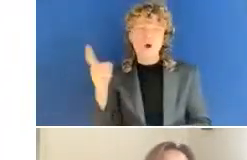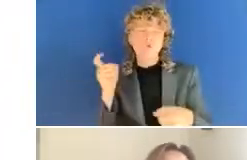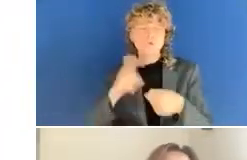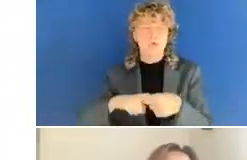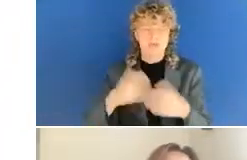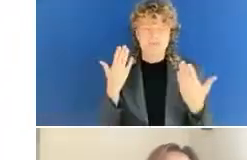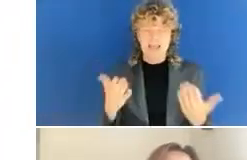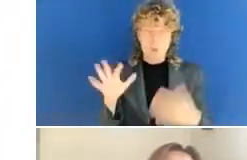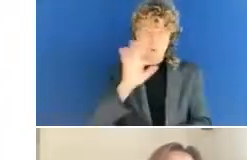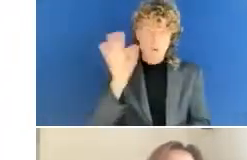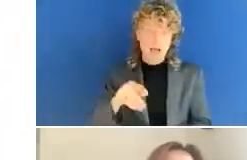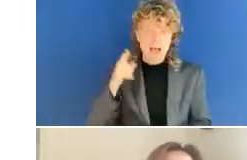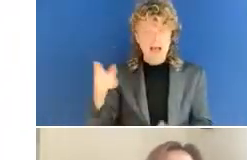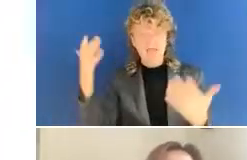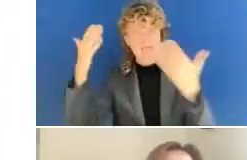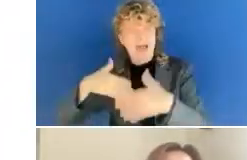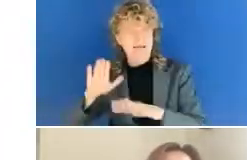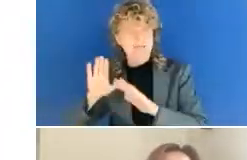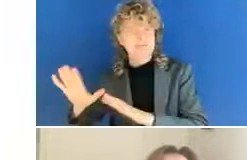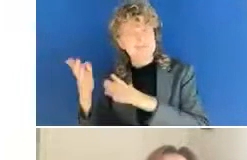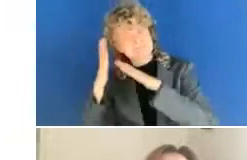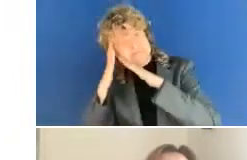today, especially welcome to you.